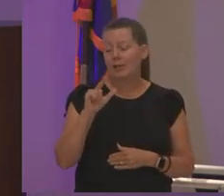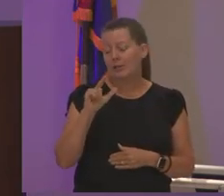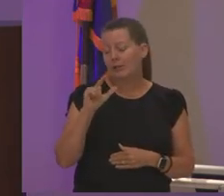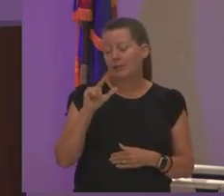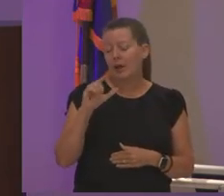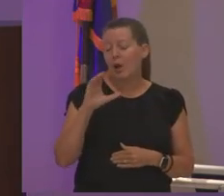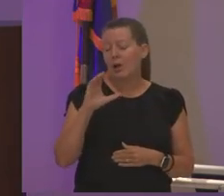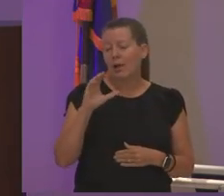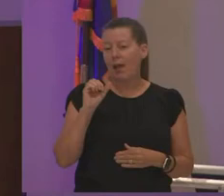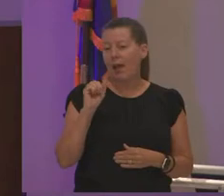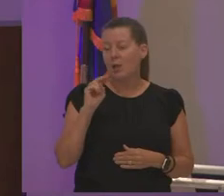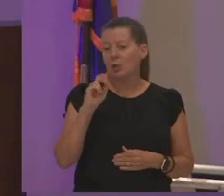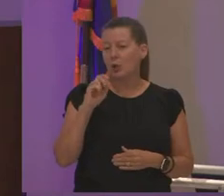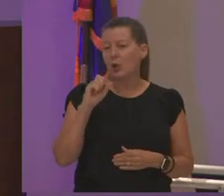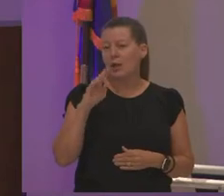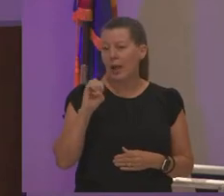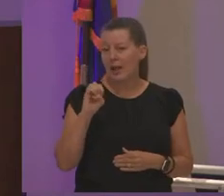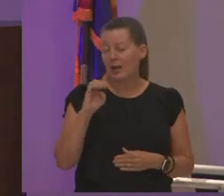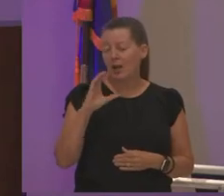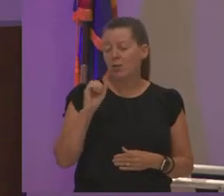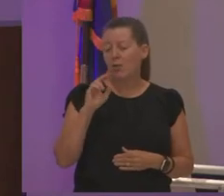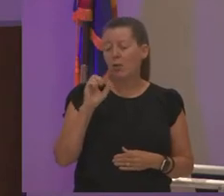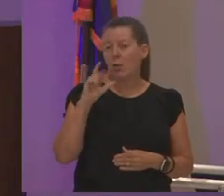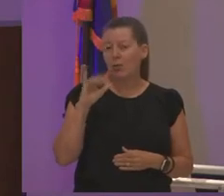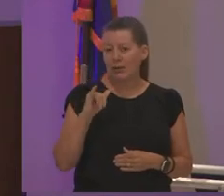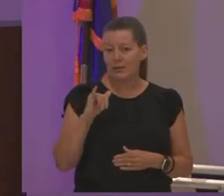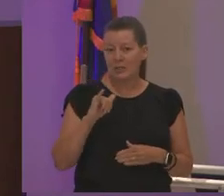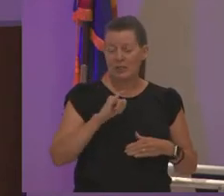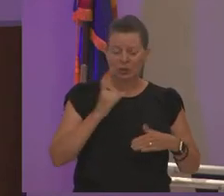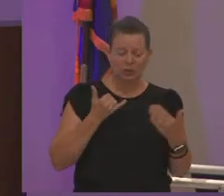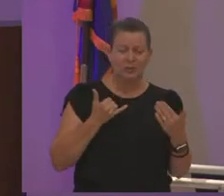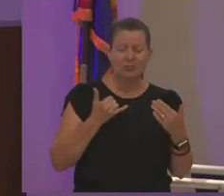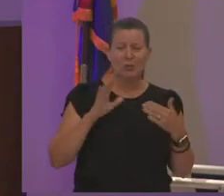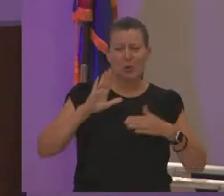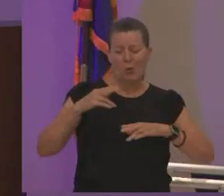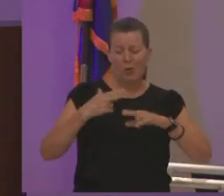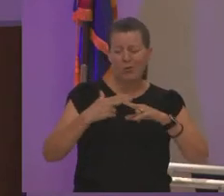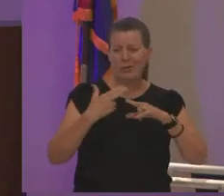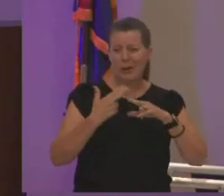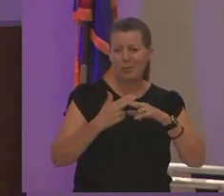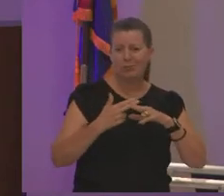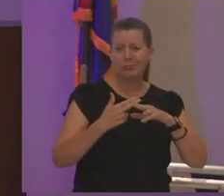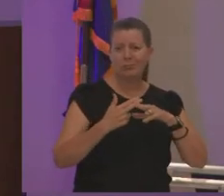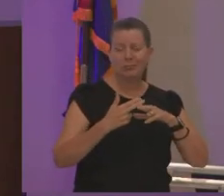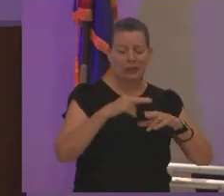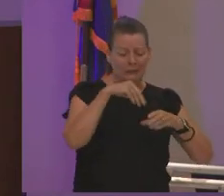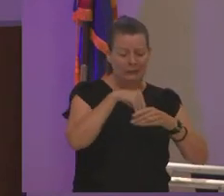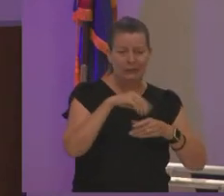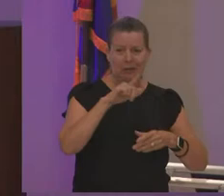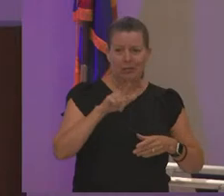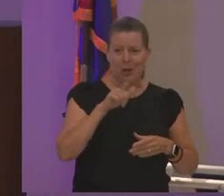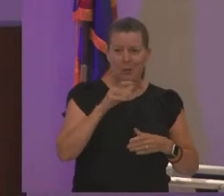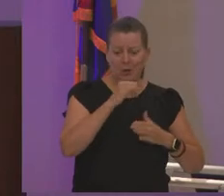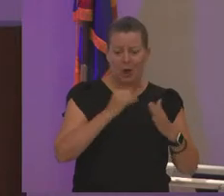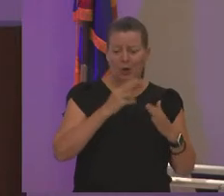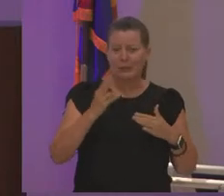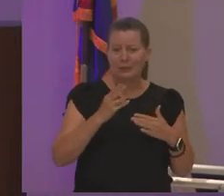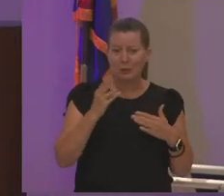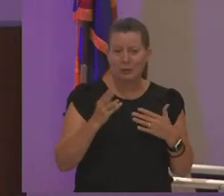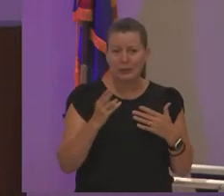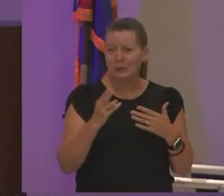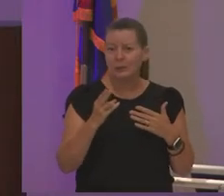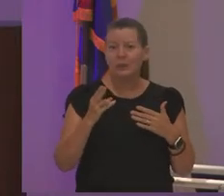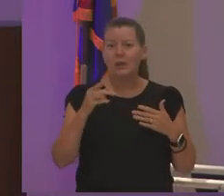in our art history museum or art history library ginger professor ginger are you here are you here